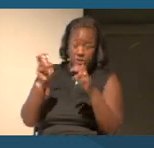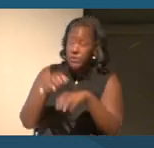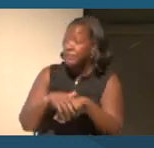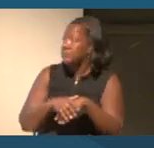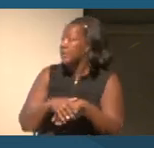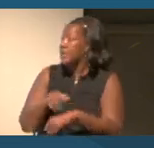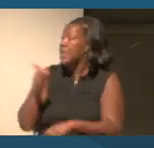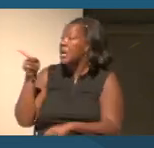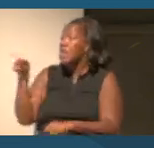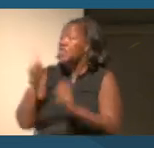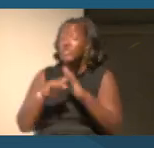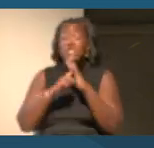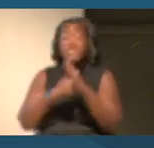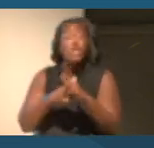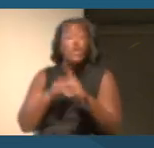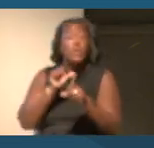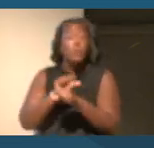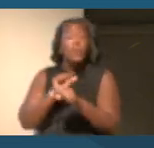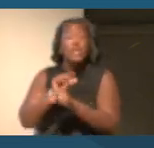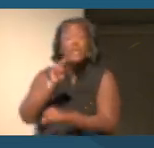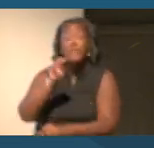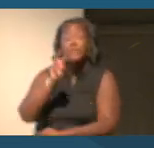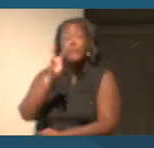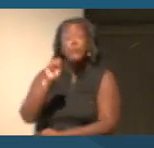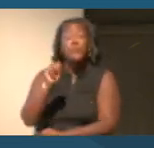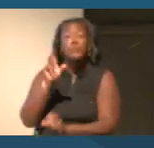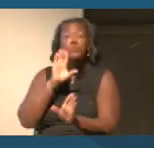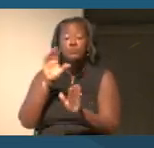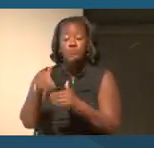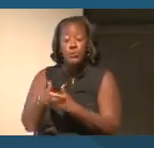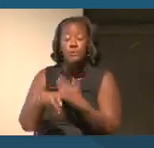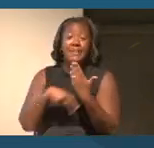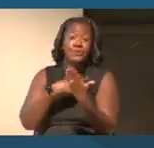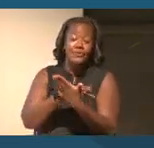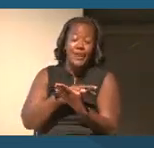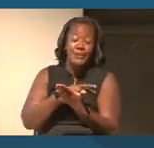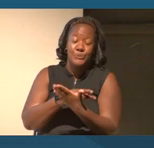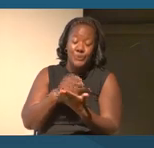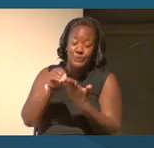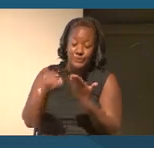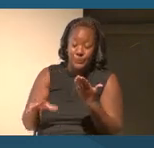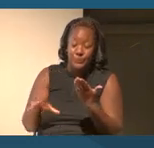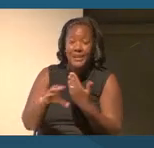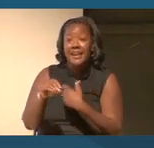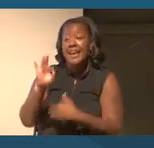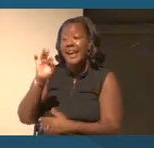She started in the newsroom as a graduate student and a fellow at American University.